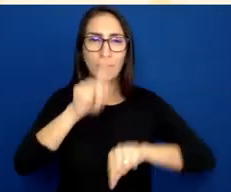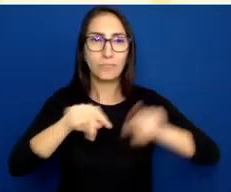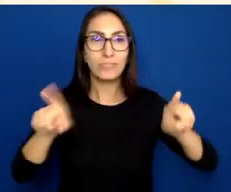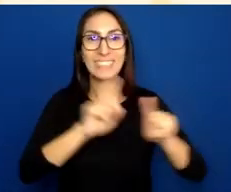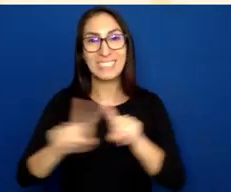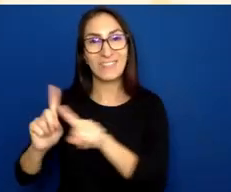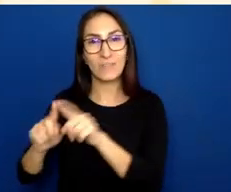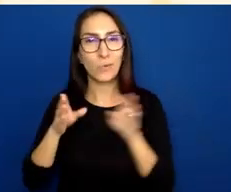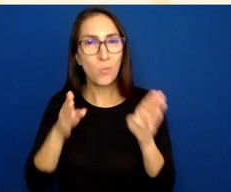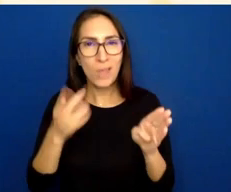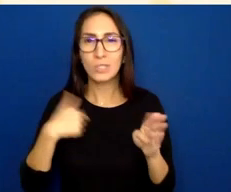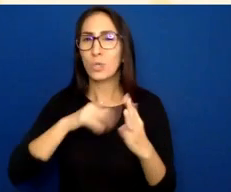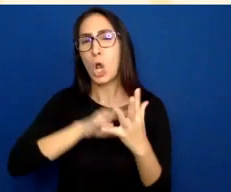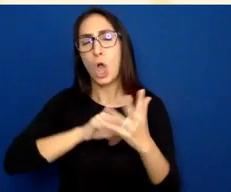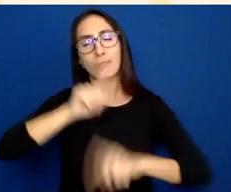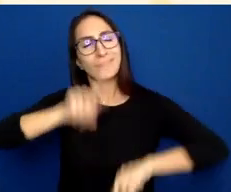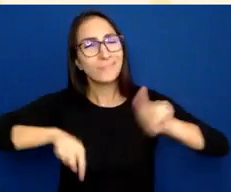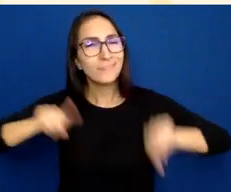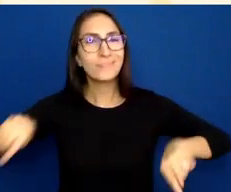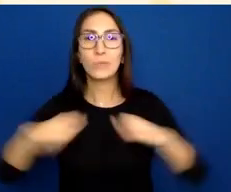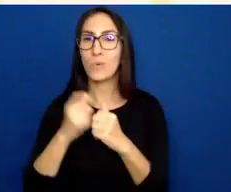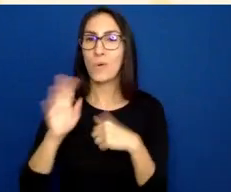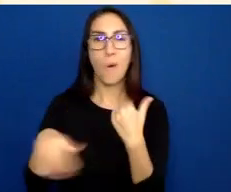We all have a preferred way of doing things.